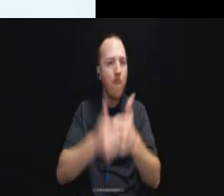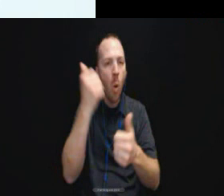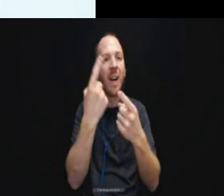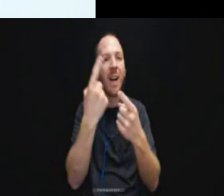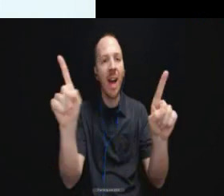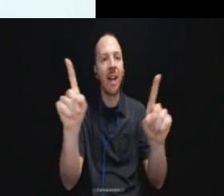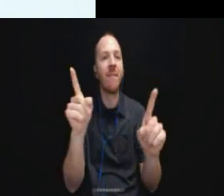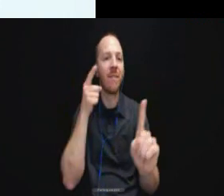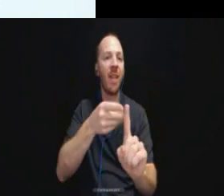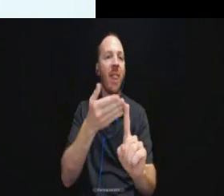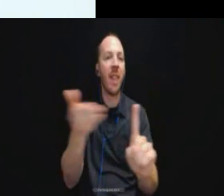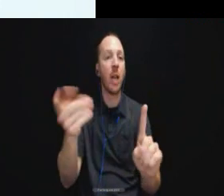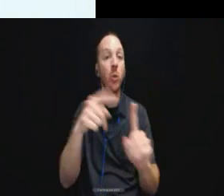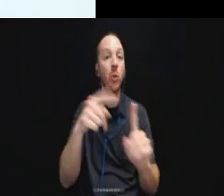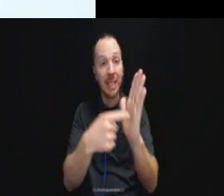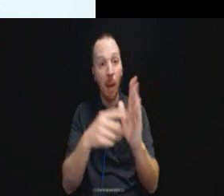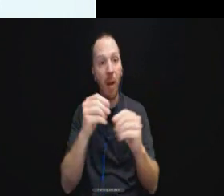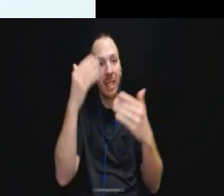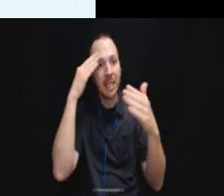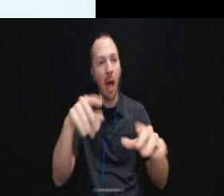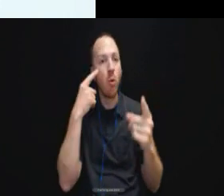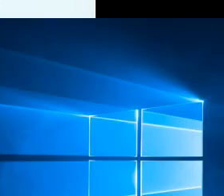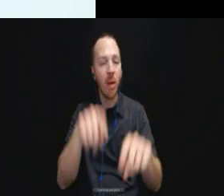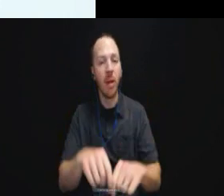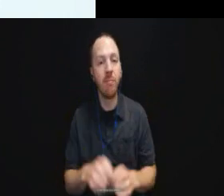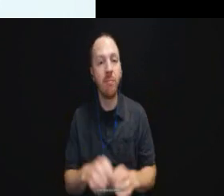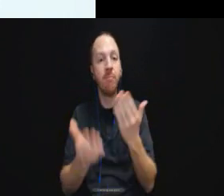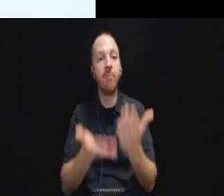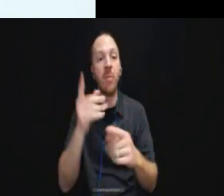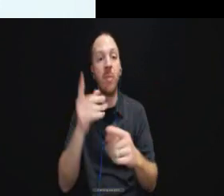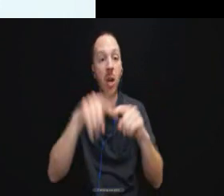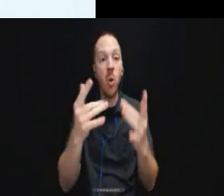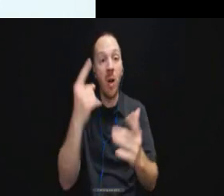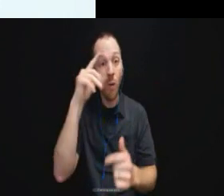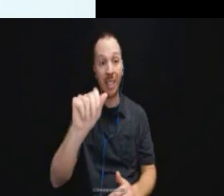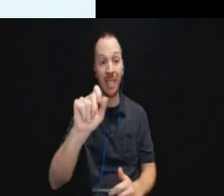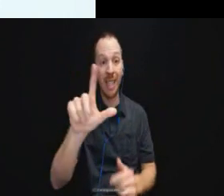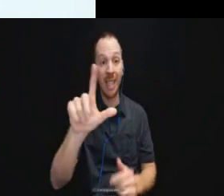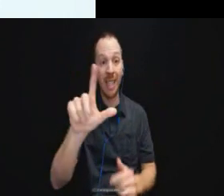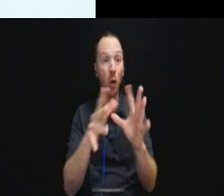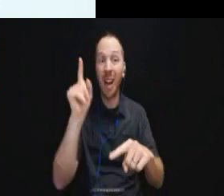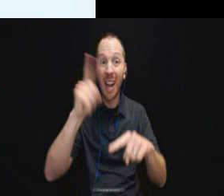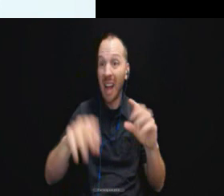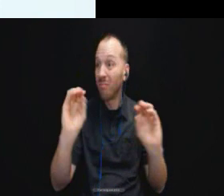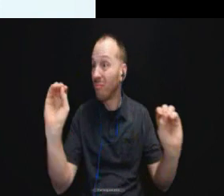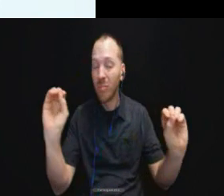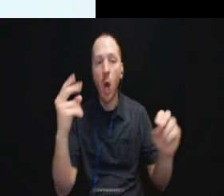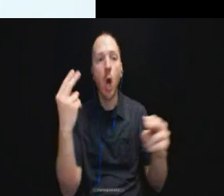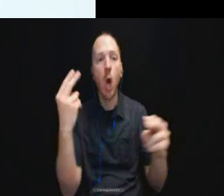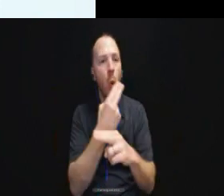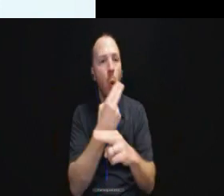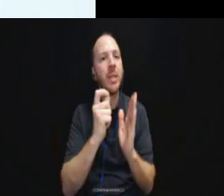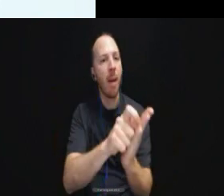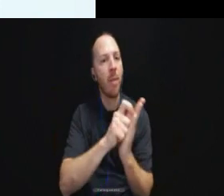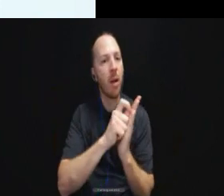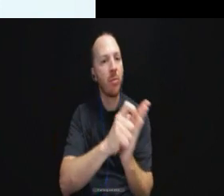So the example given in this settlement agreement is maybe you can't wait for the ASL interpreter. Use pen and paper.